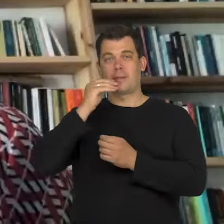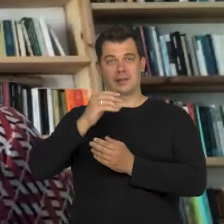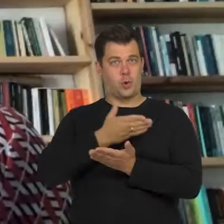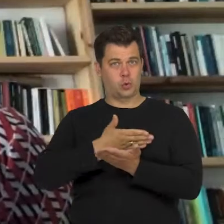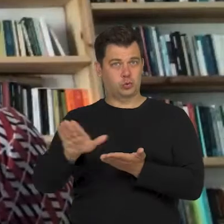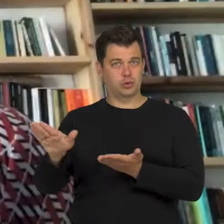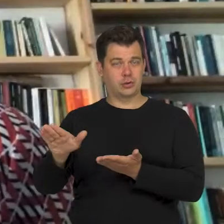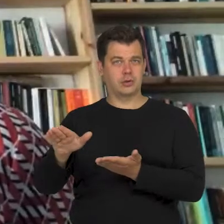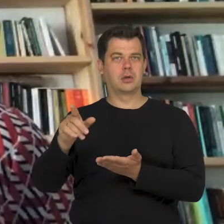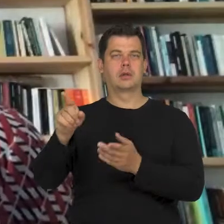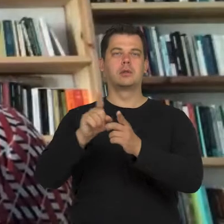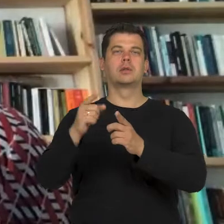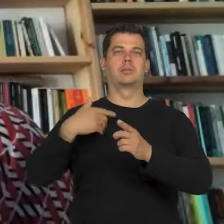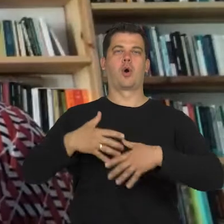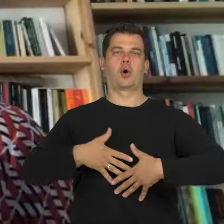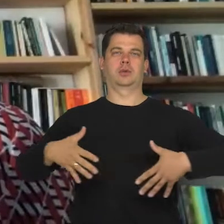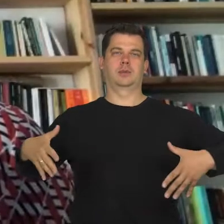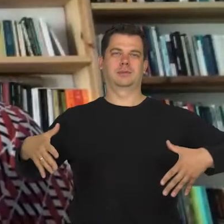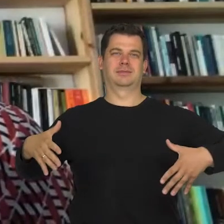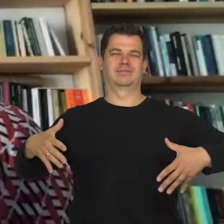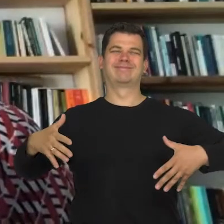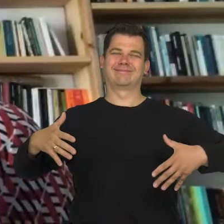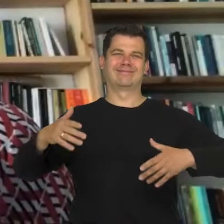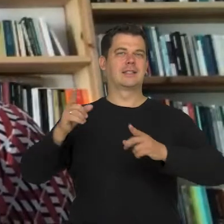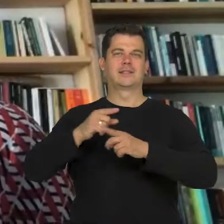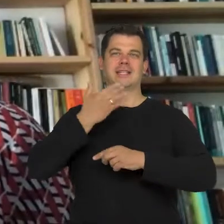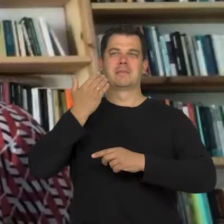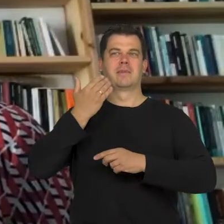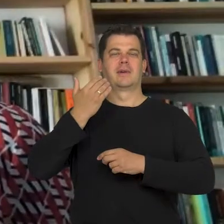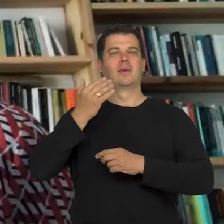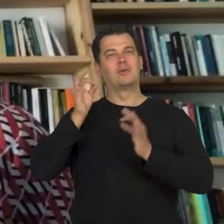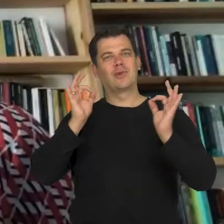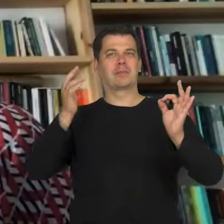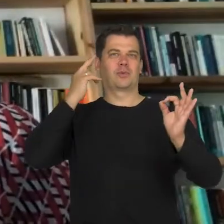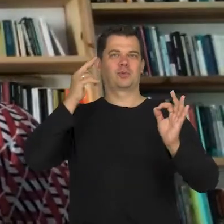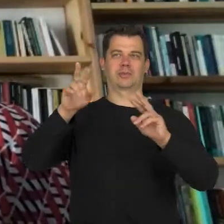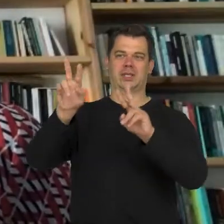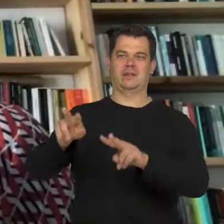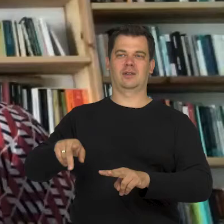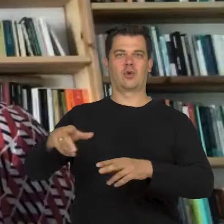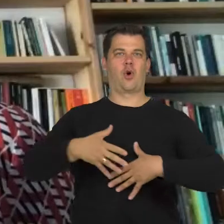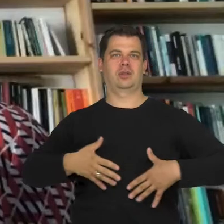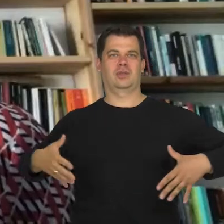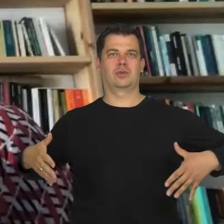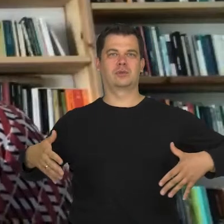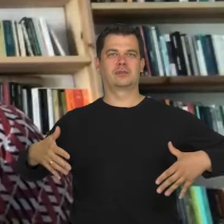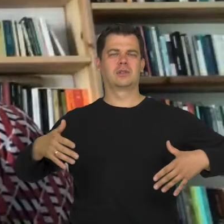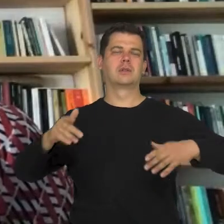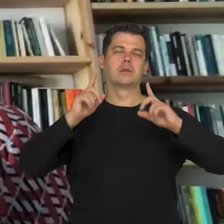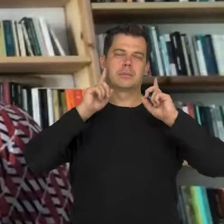we should tackle the problem of obesity. I.e. lack of understanding of obesity and the fact that it is a disease.